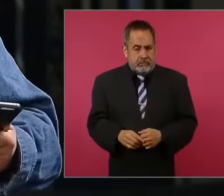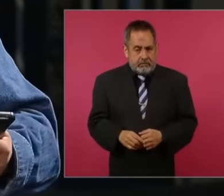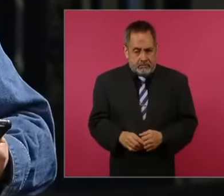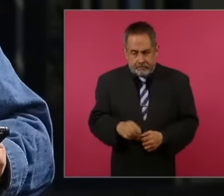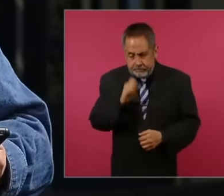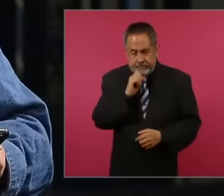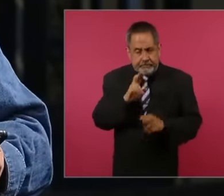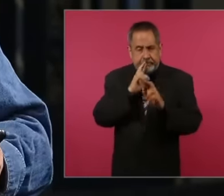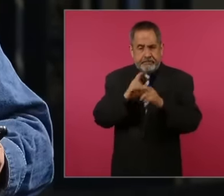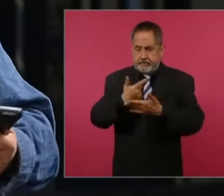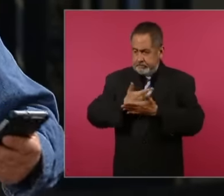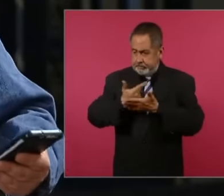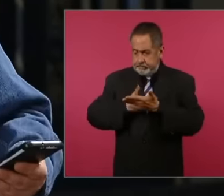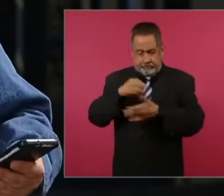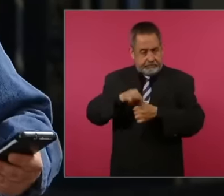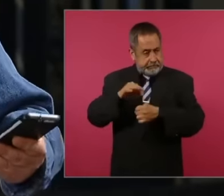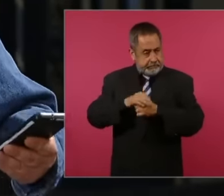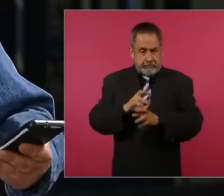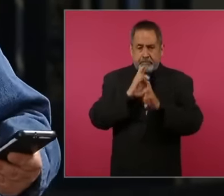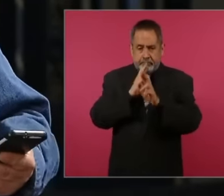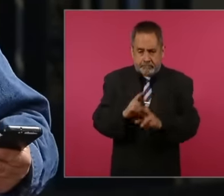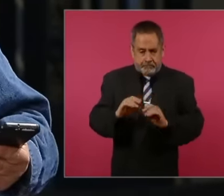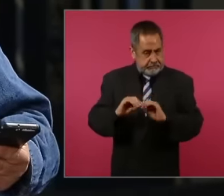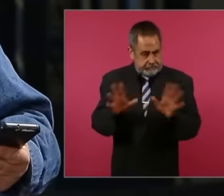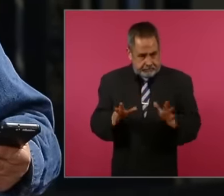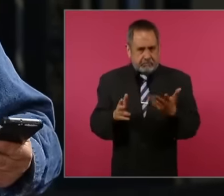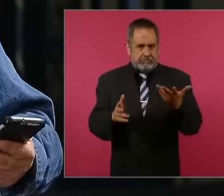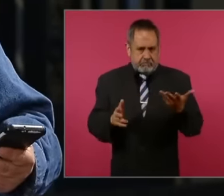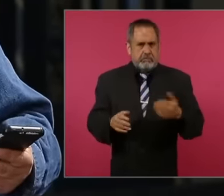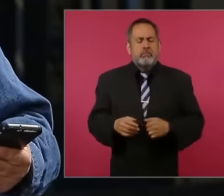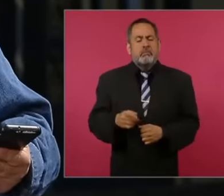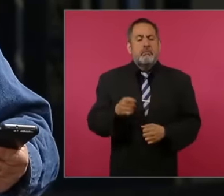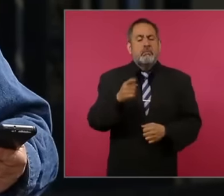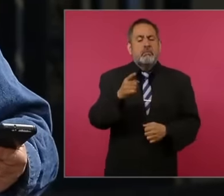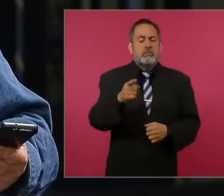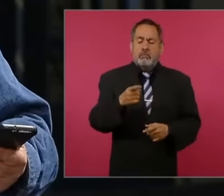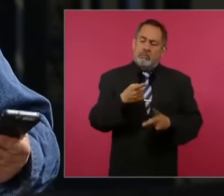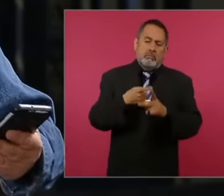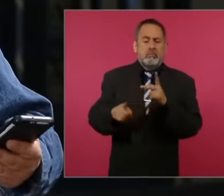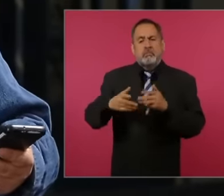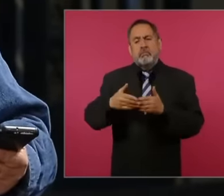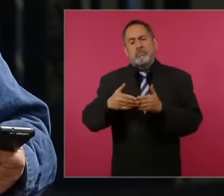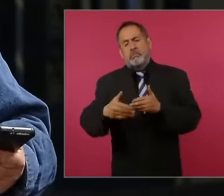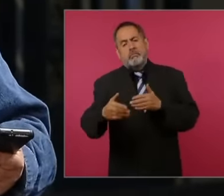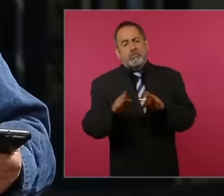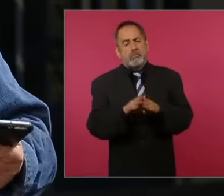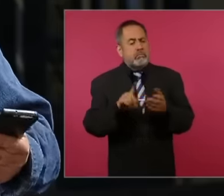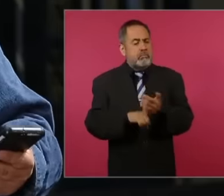electoral results, now the other part of, as Jorge Castañera would say, the other